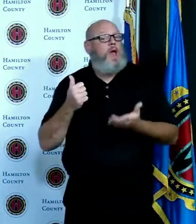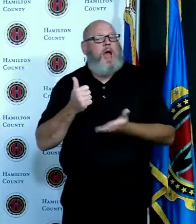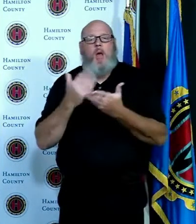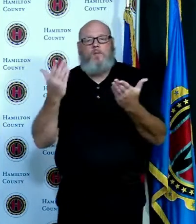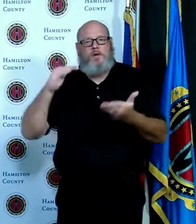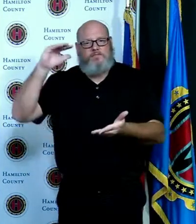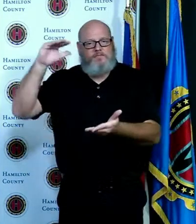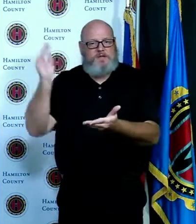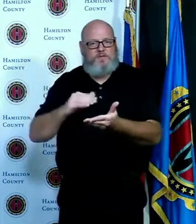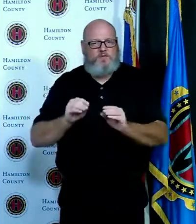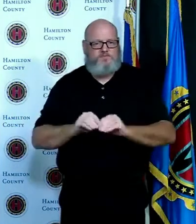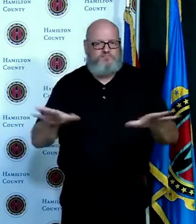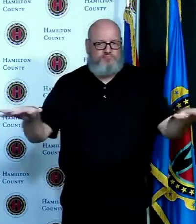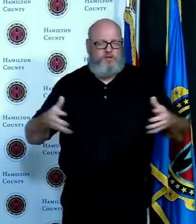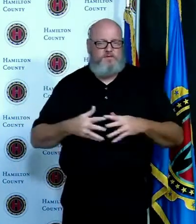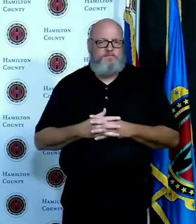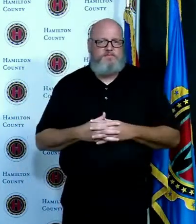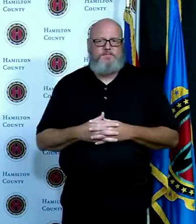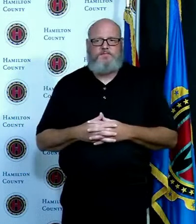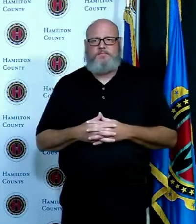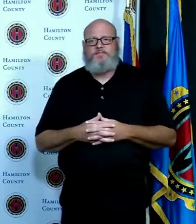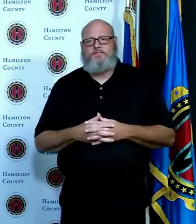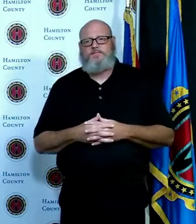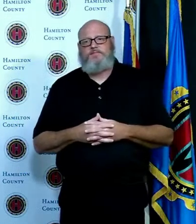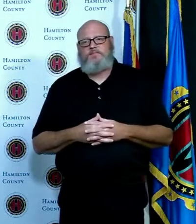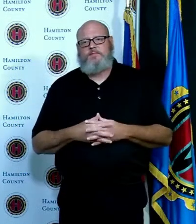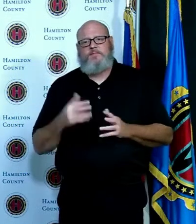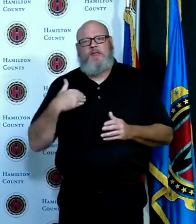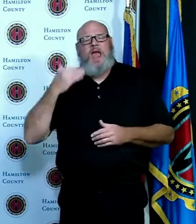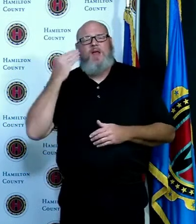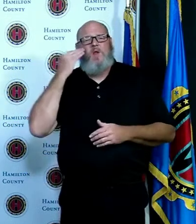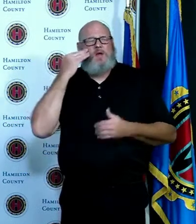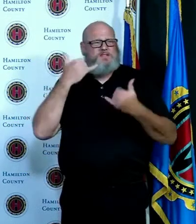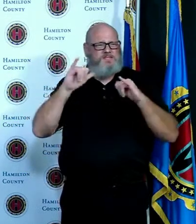to share that it is a little confusing this is some of the work that my contact tracers do every